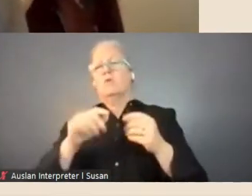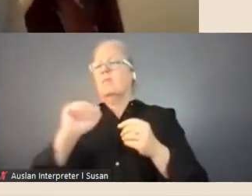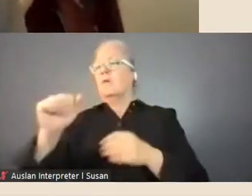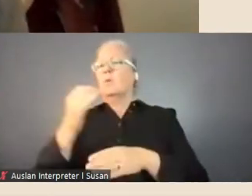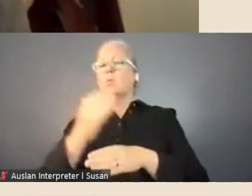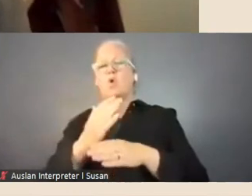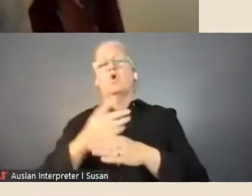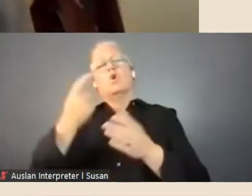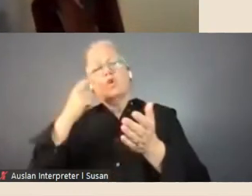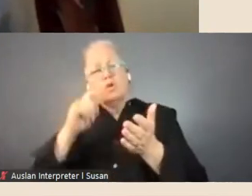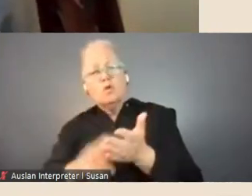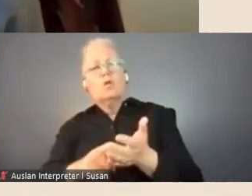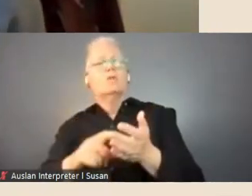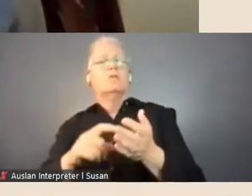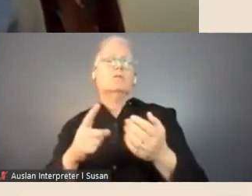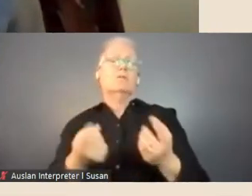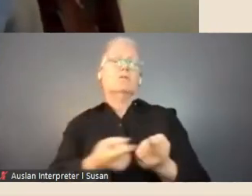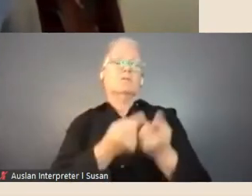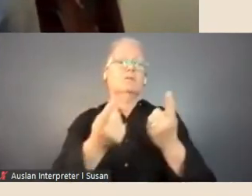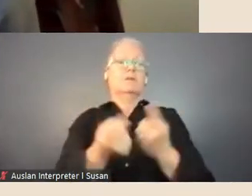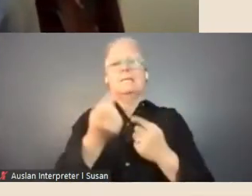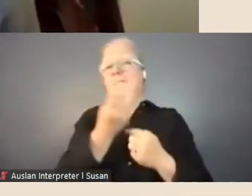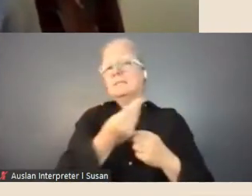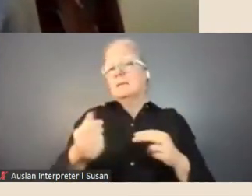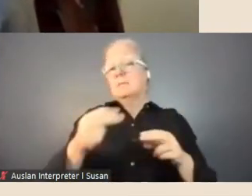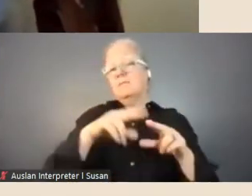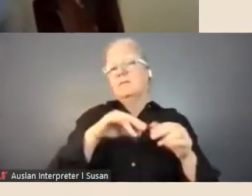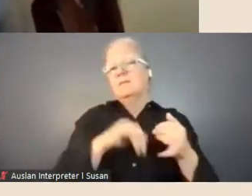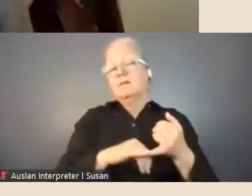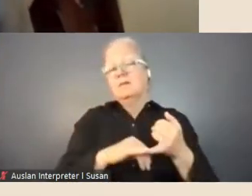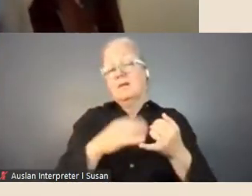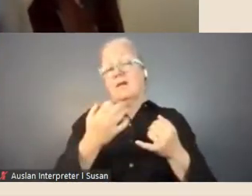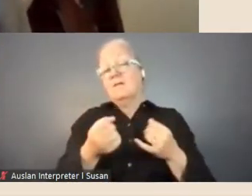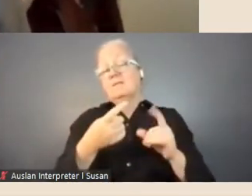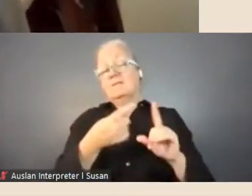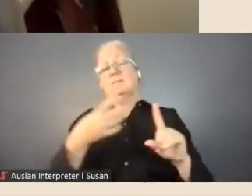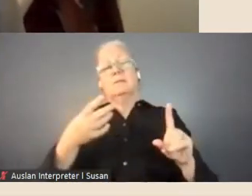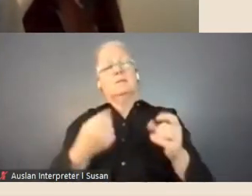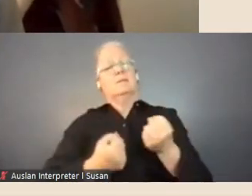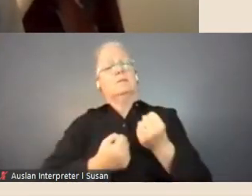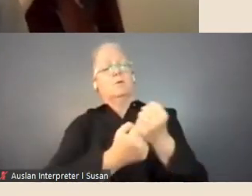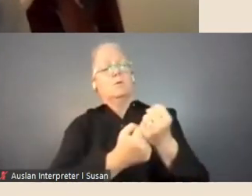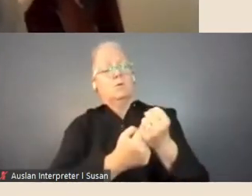and some of the fellowships have got a specific support around a developed outcome